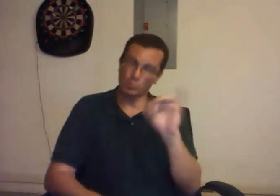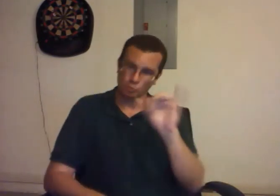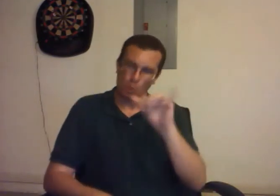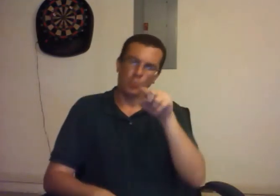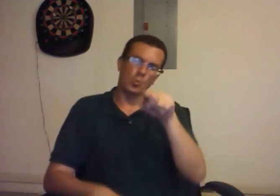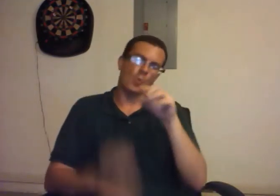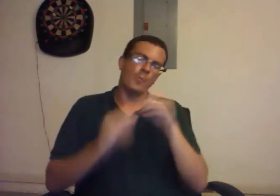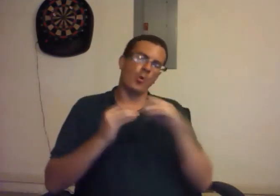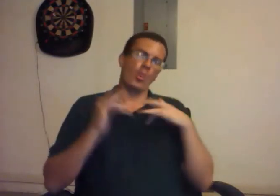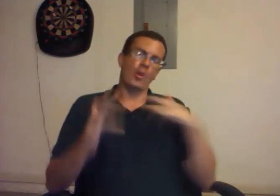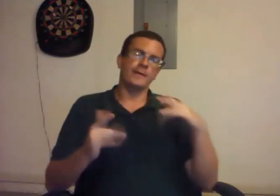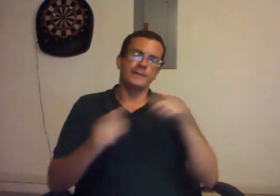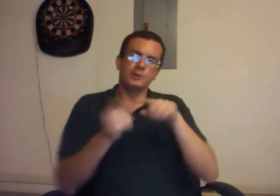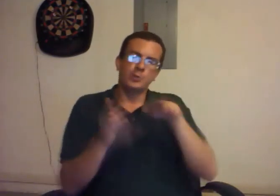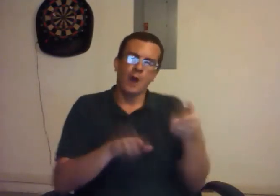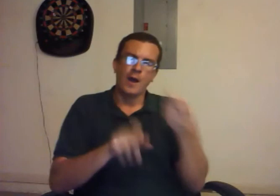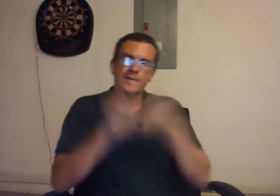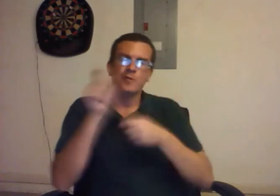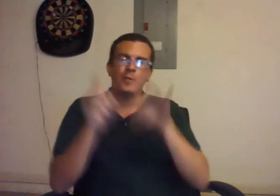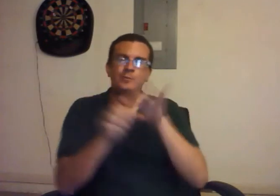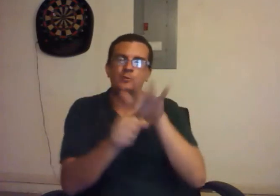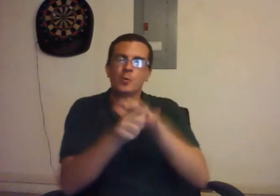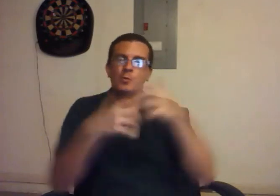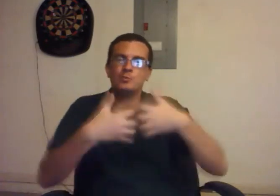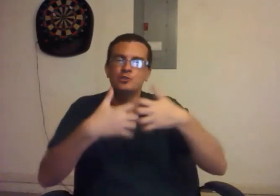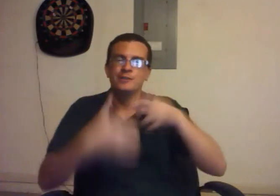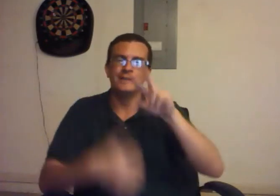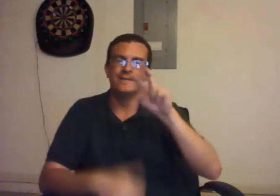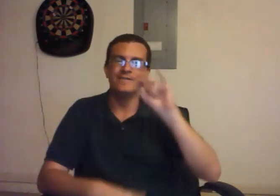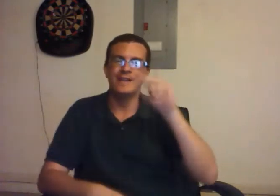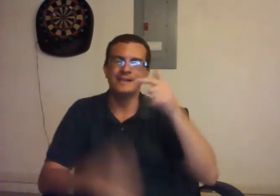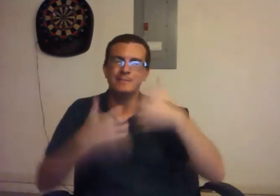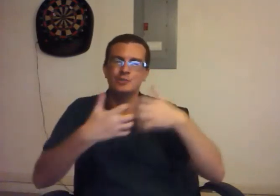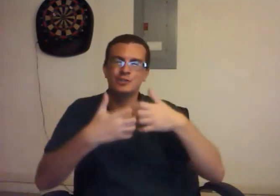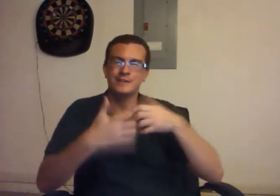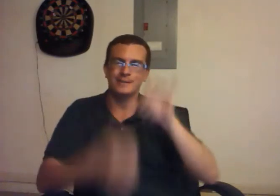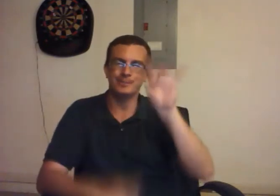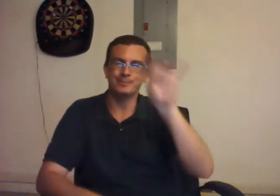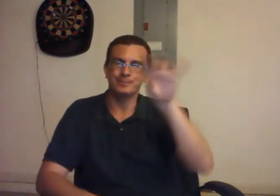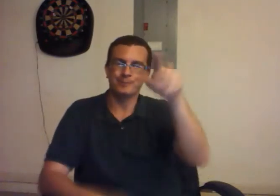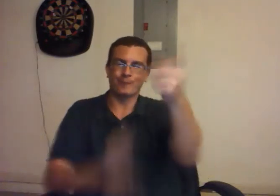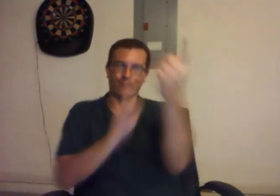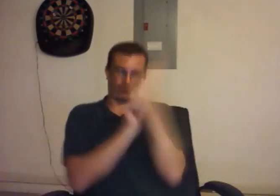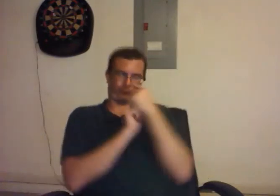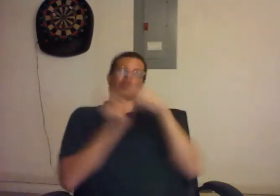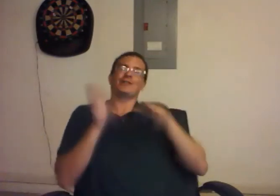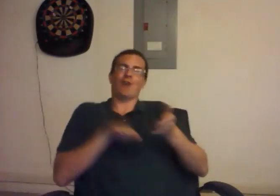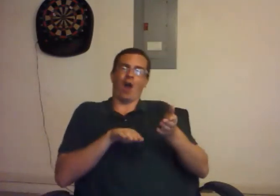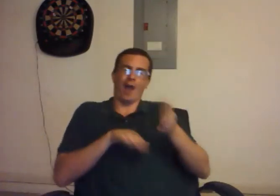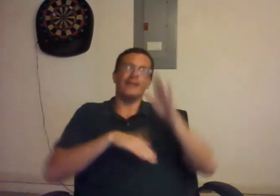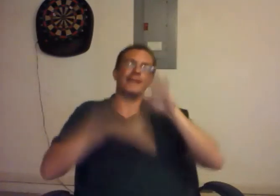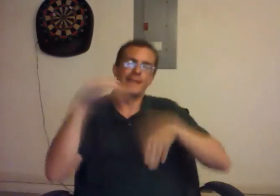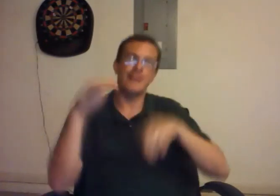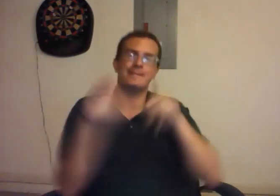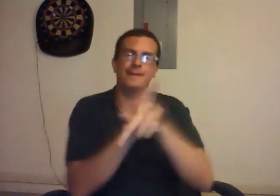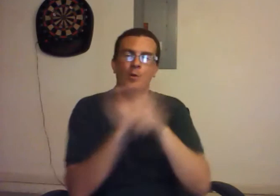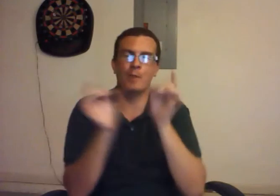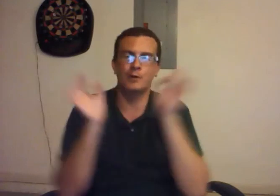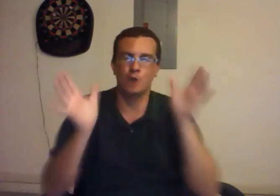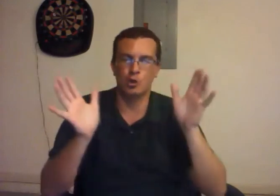Also, you are more likely to die from a soda machine, a vending machine falling on top of you than being killed by a terrorist.